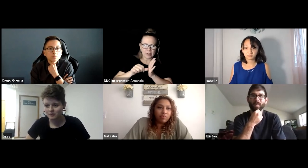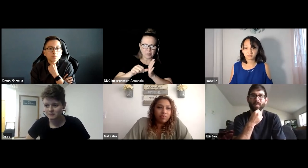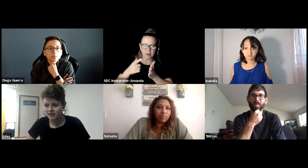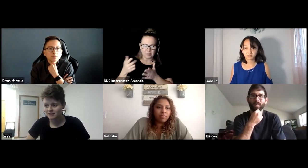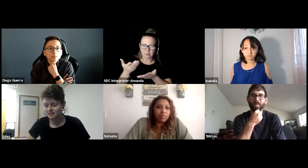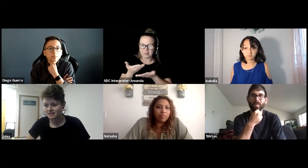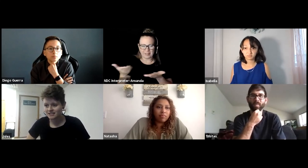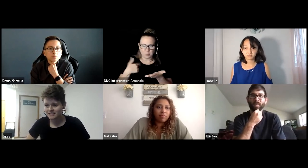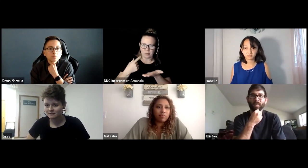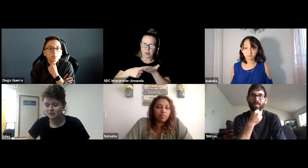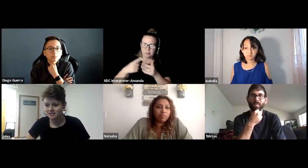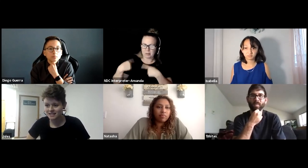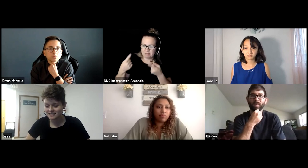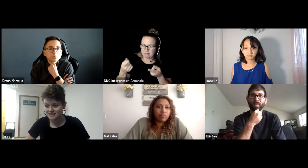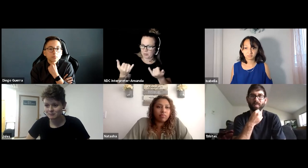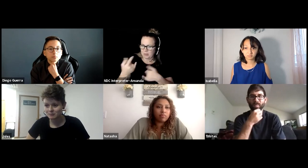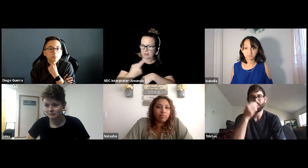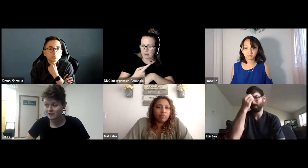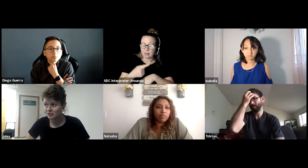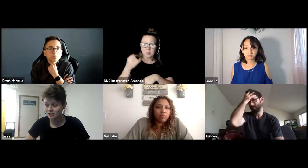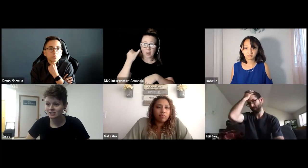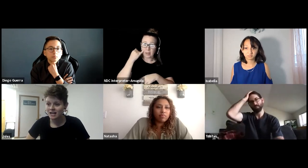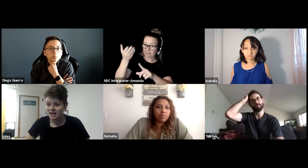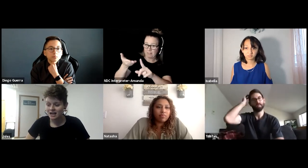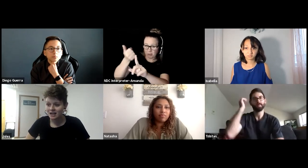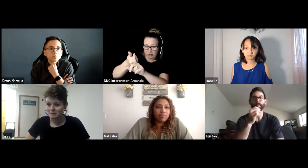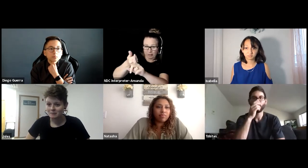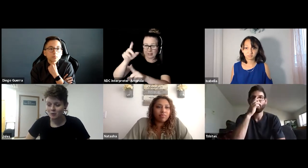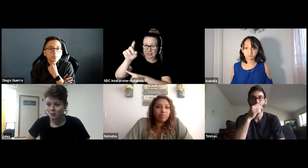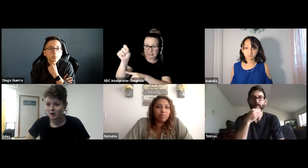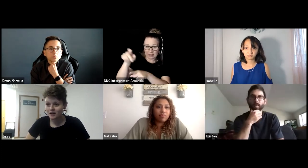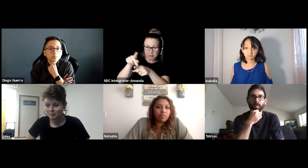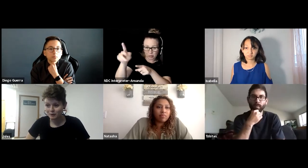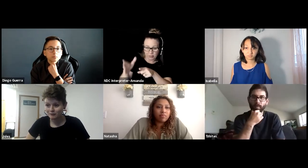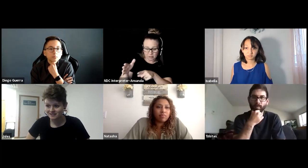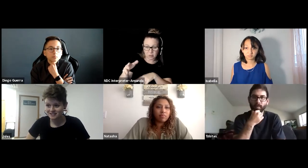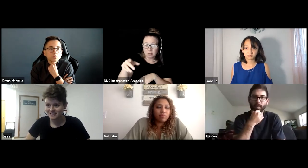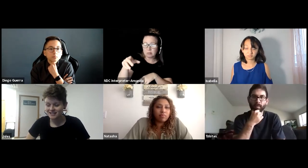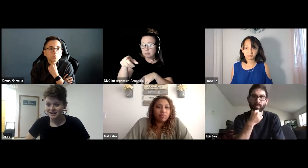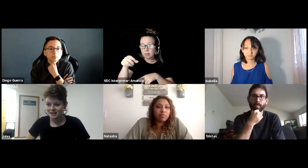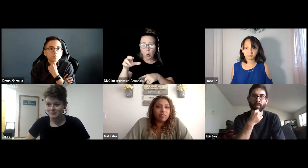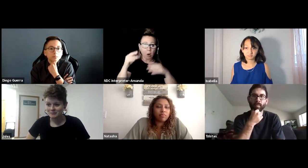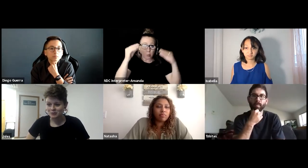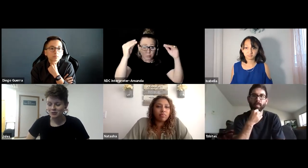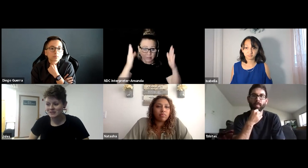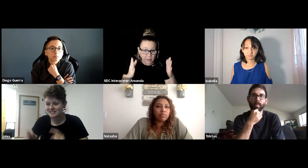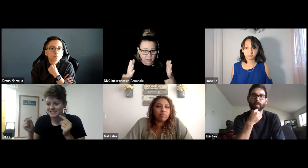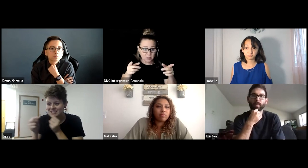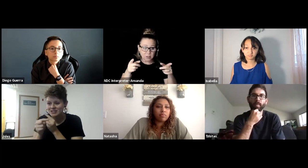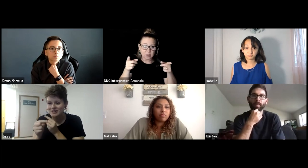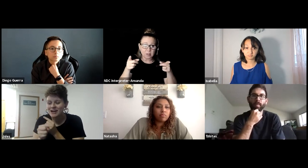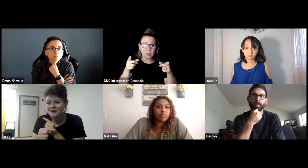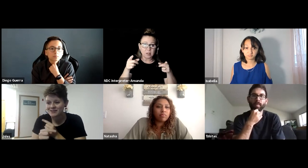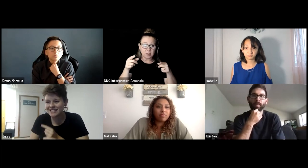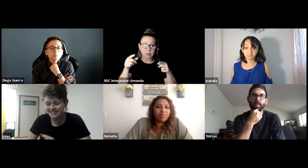this panel is if you're a DSS professional or a professor, you should be seeking each other out